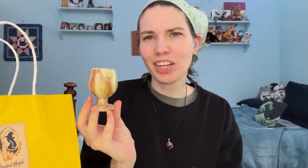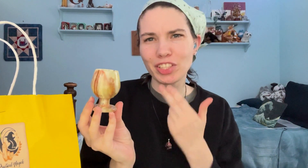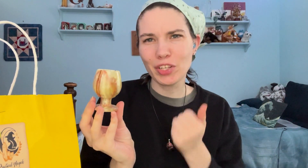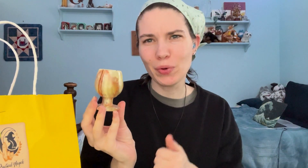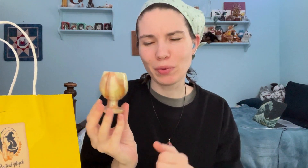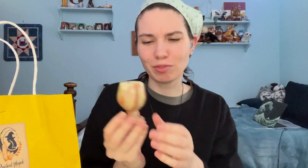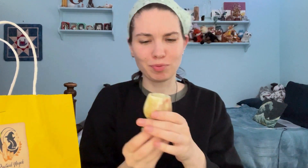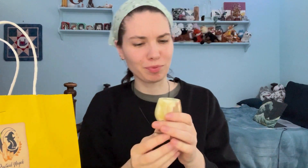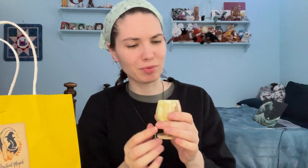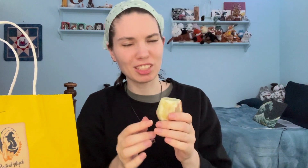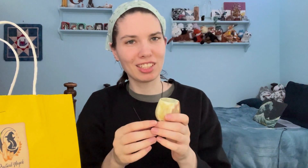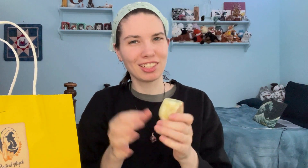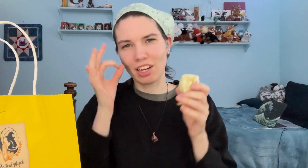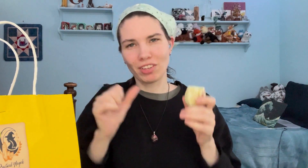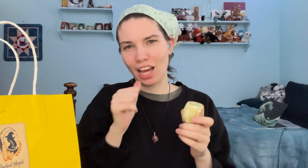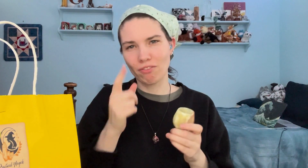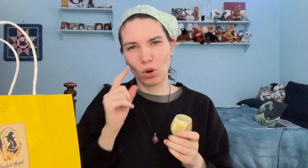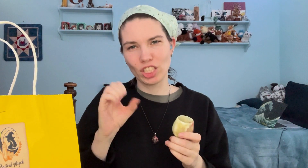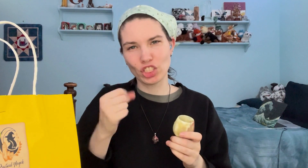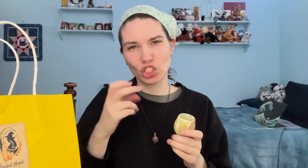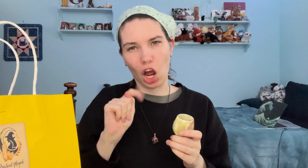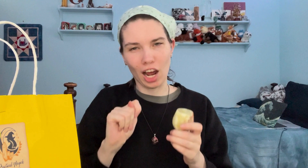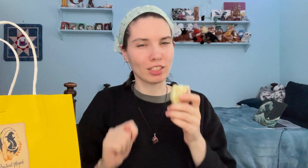Cute!! Definitely not for shots!